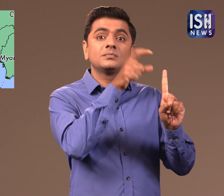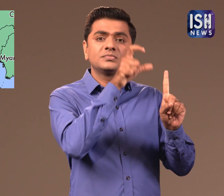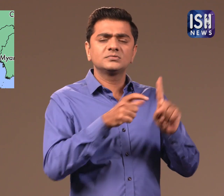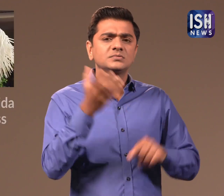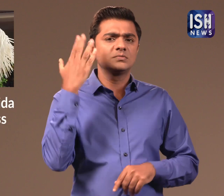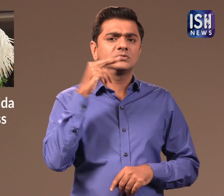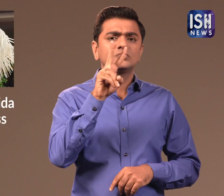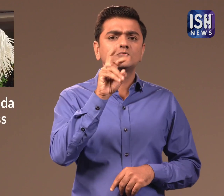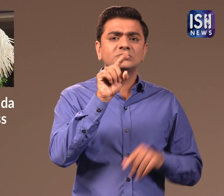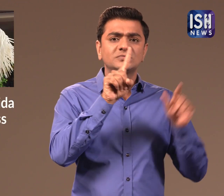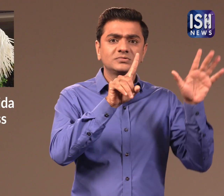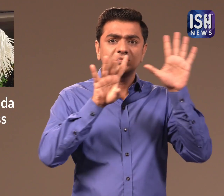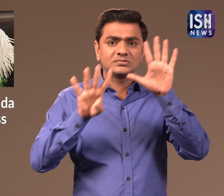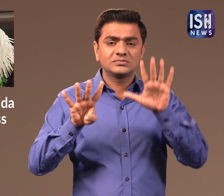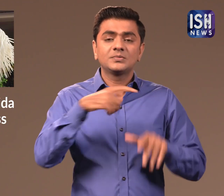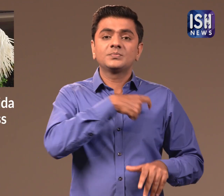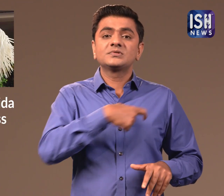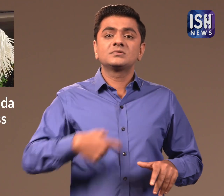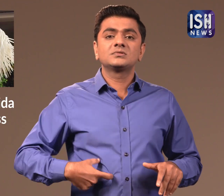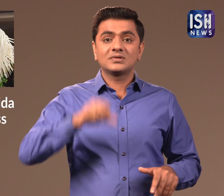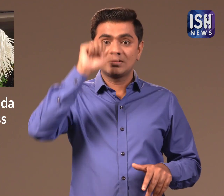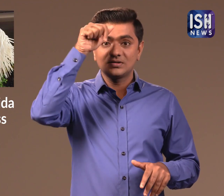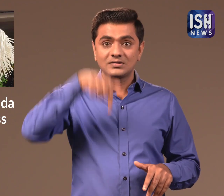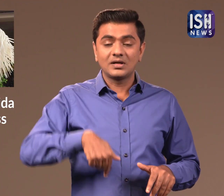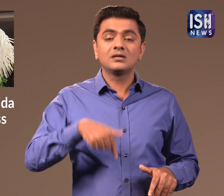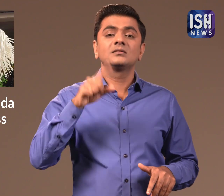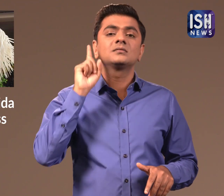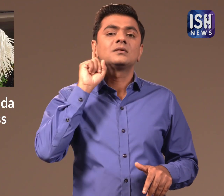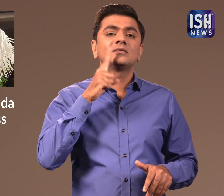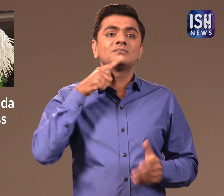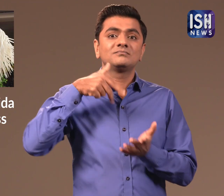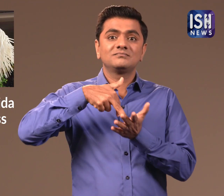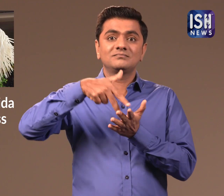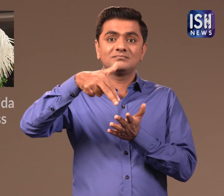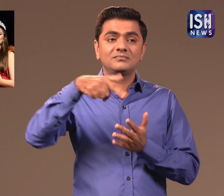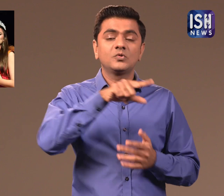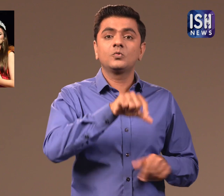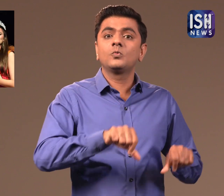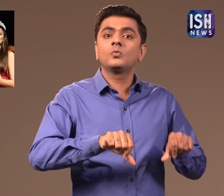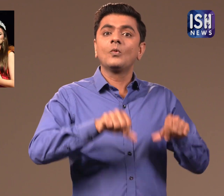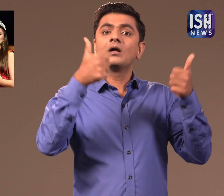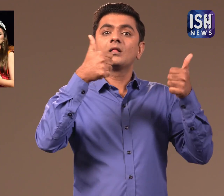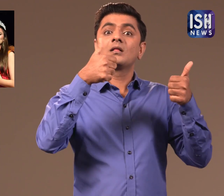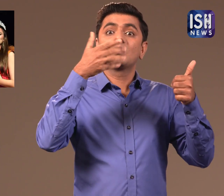became Miss Deaf India 2019.